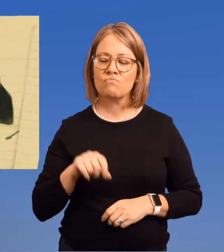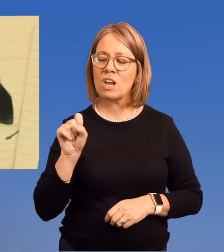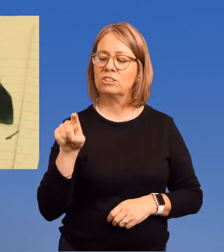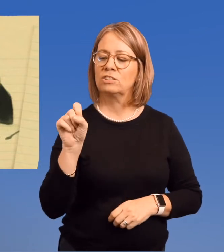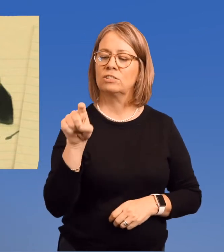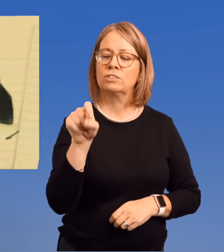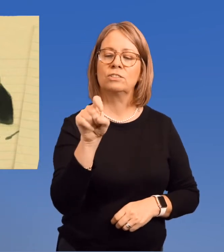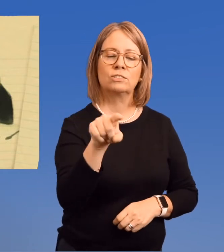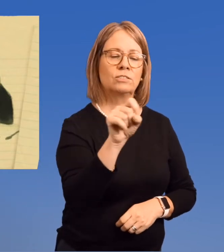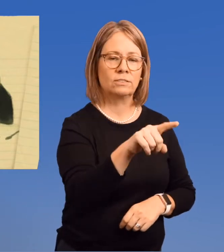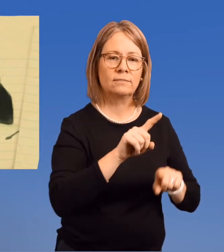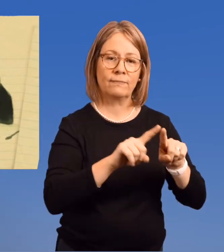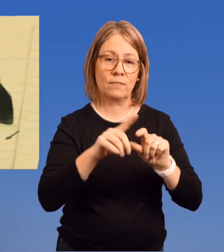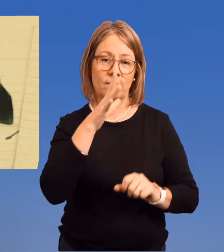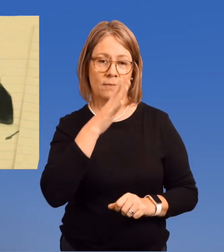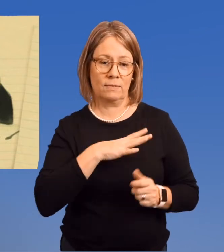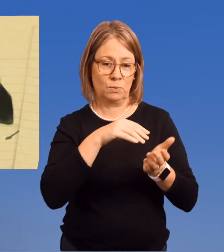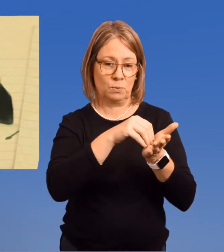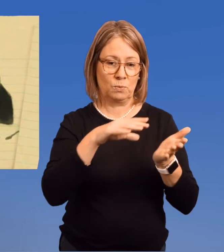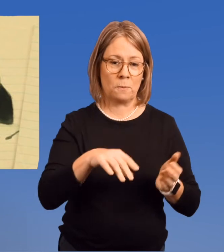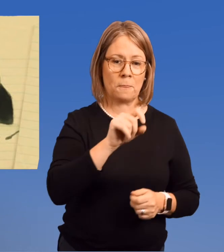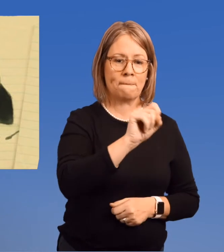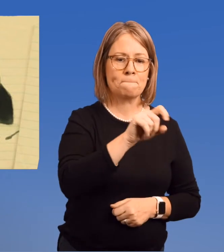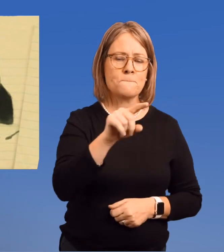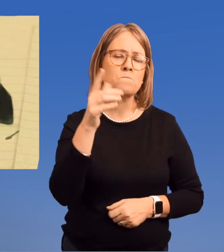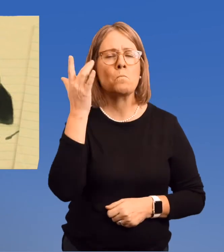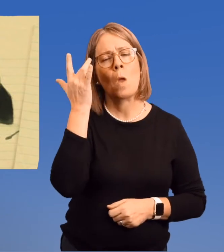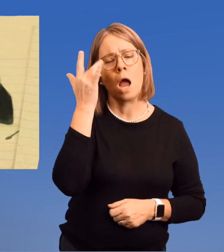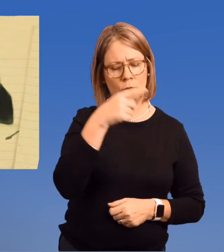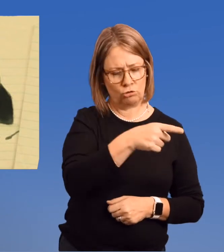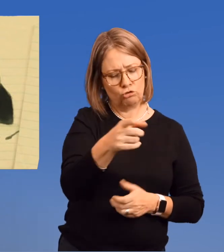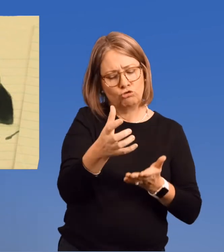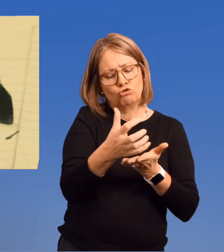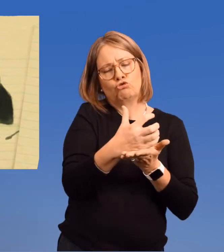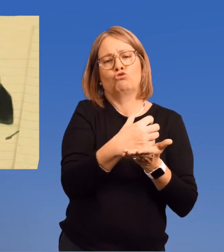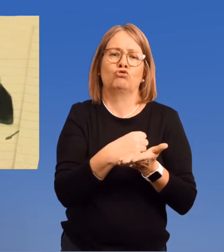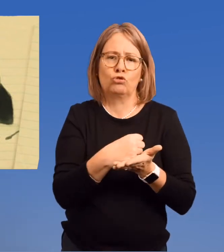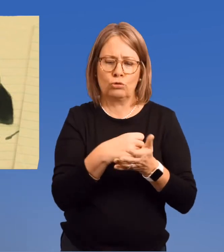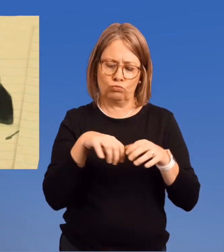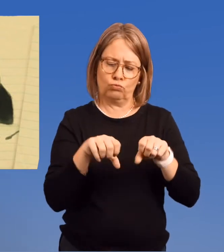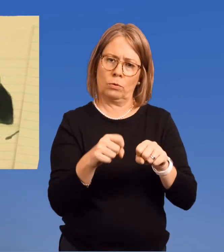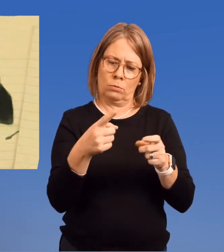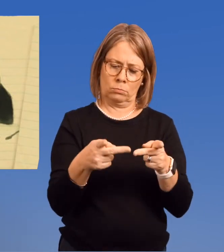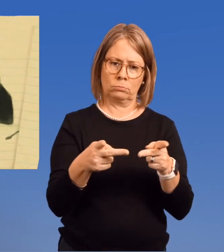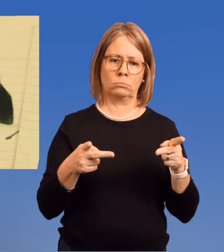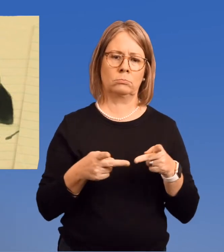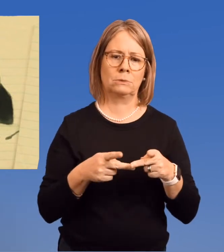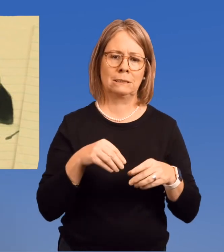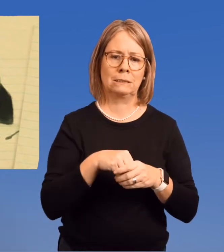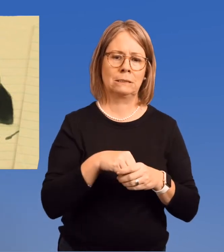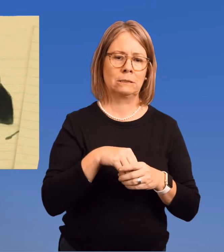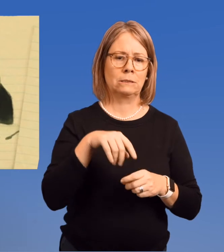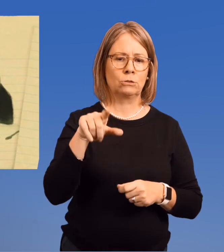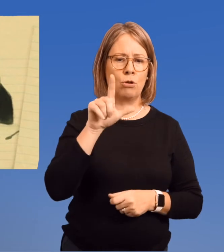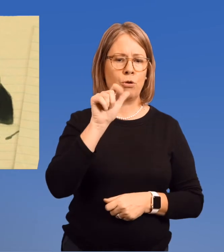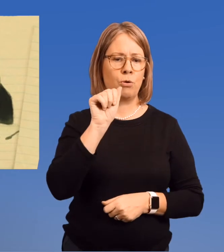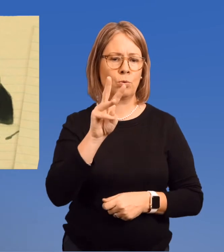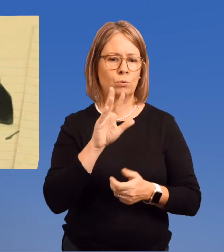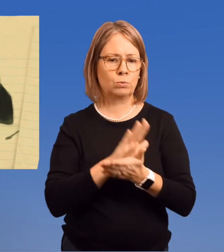He then went around the table asking each female student why she thought she deserved a spot